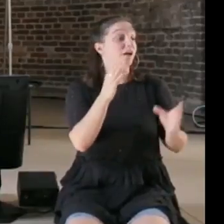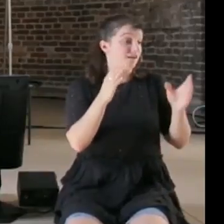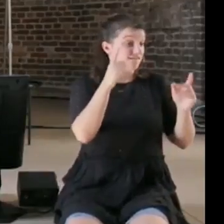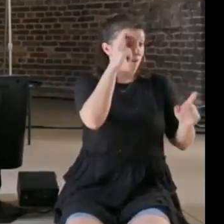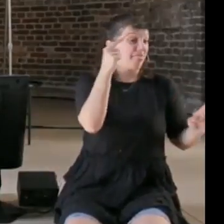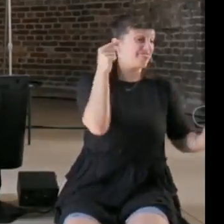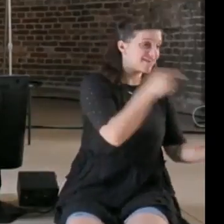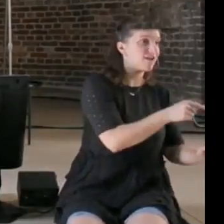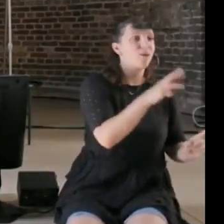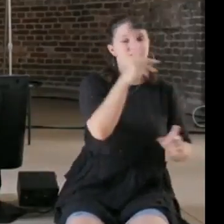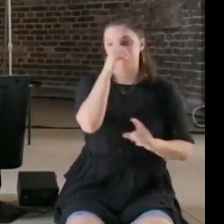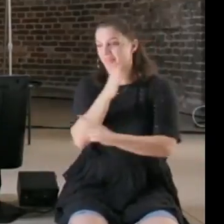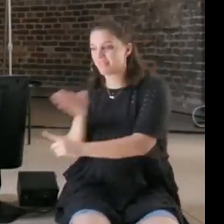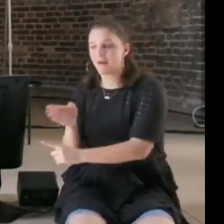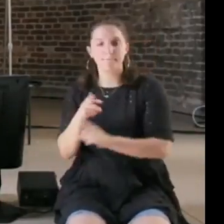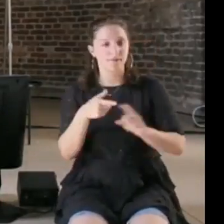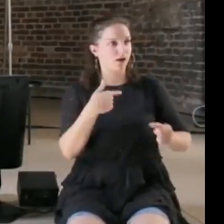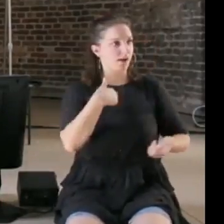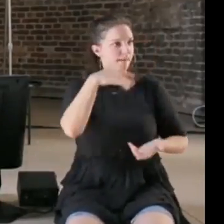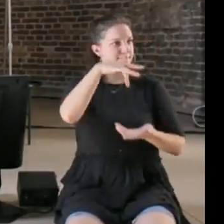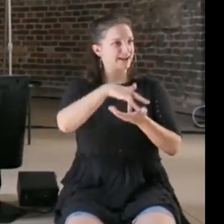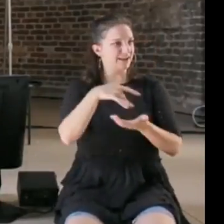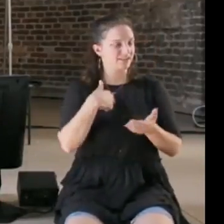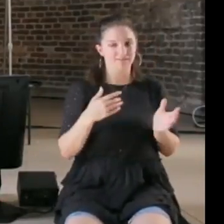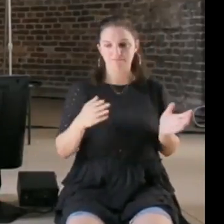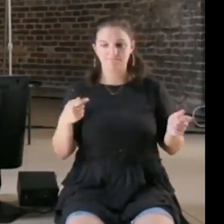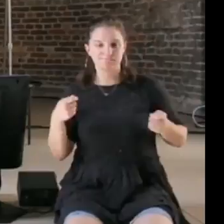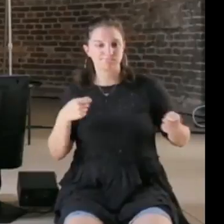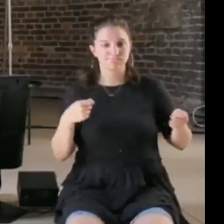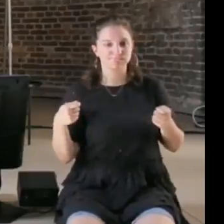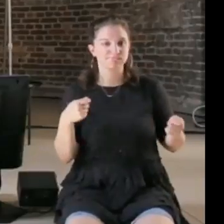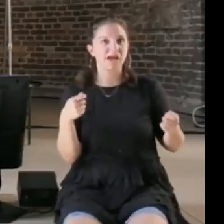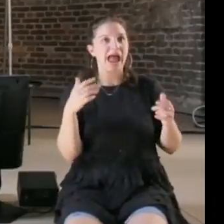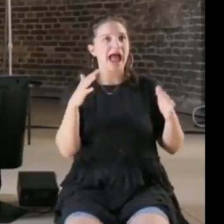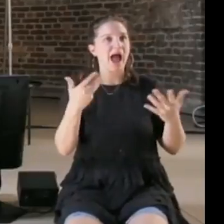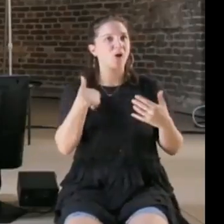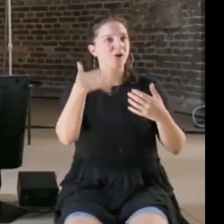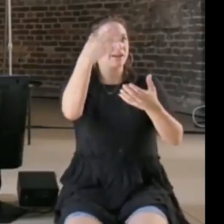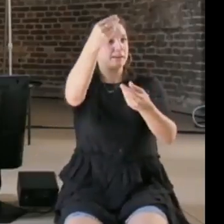anything, and so what we're doing at the Media Lab, is very much trying to explore how you